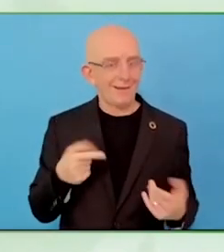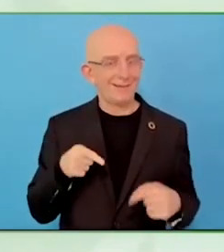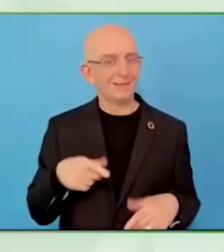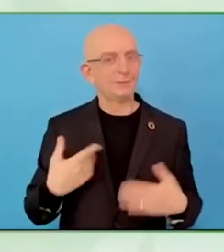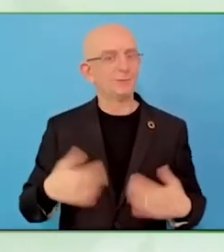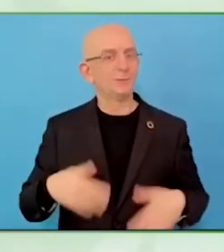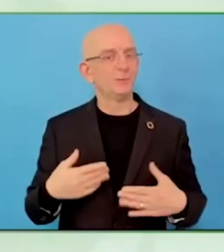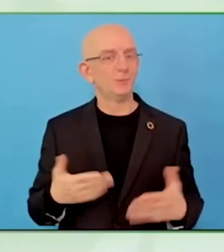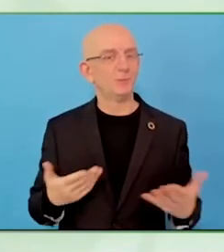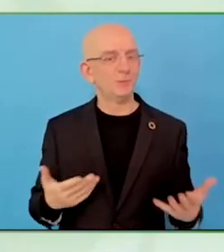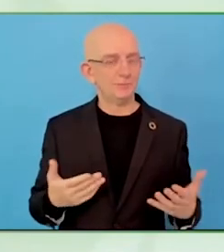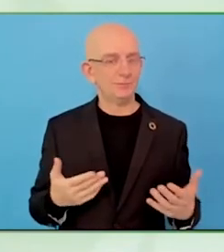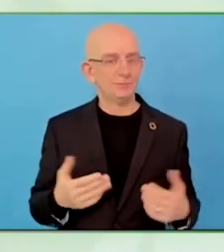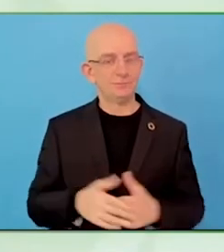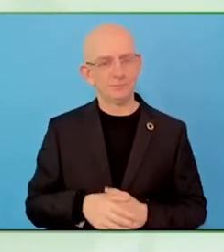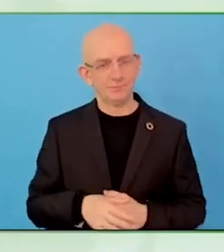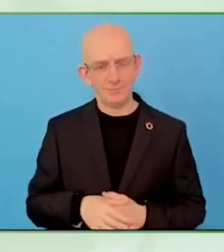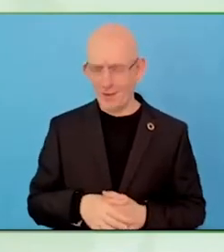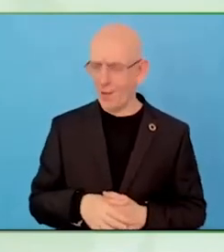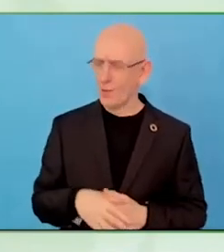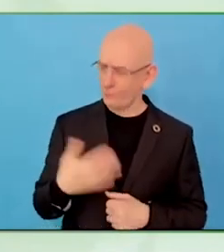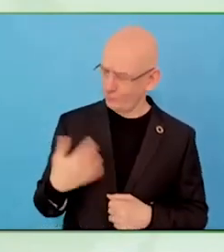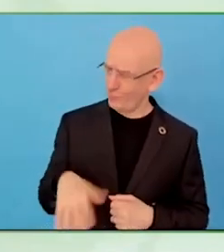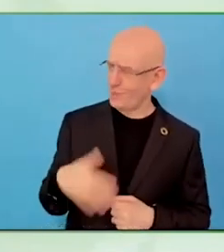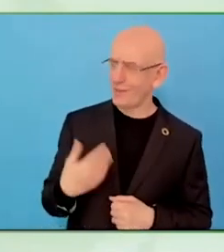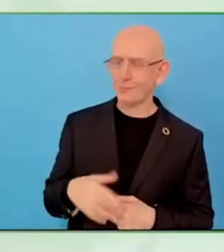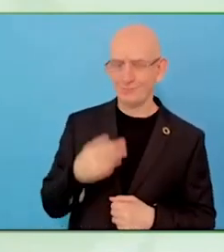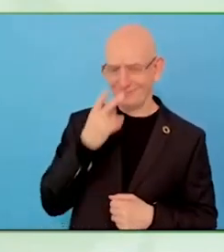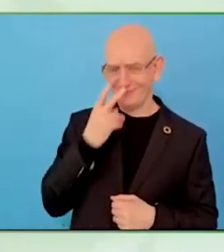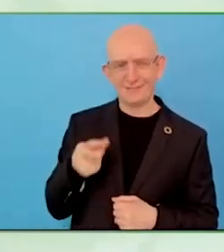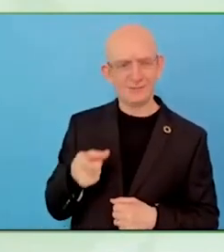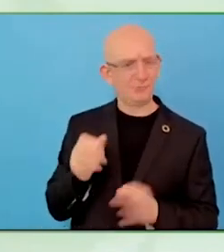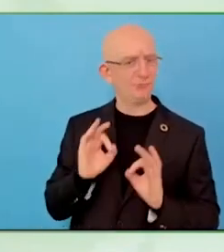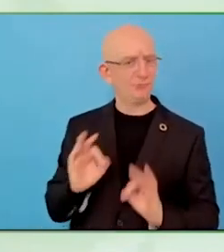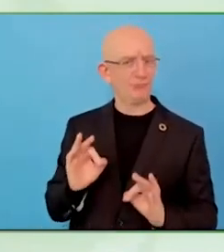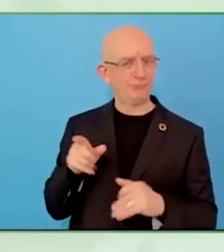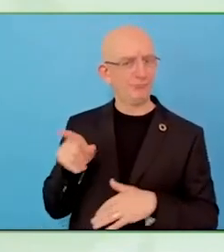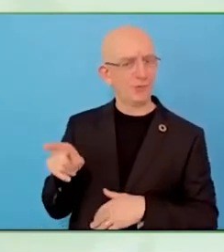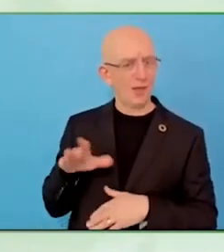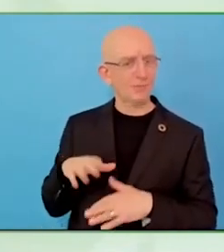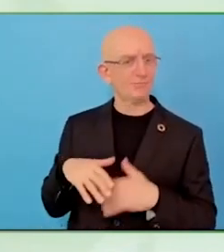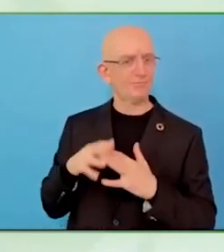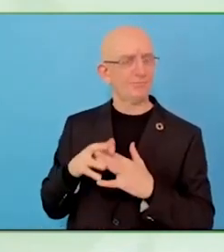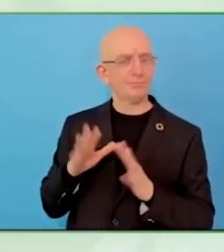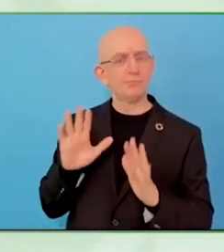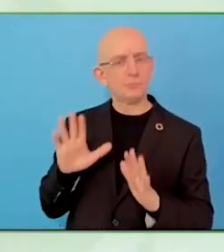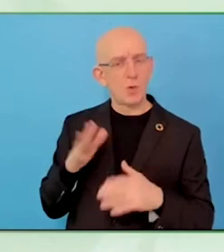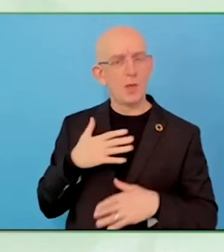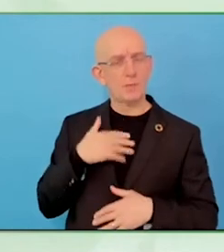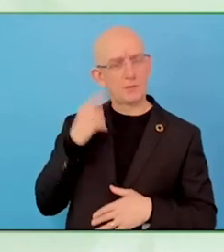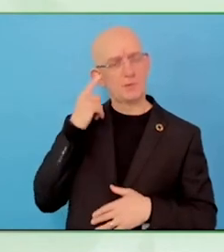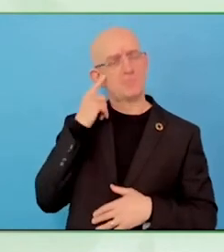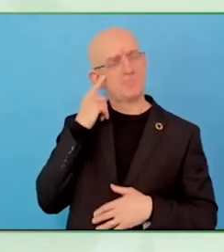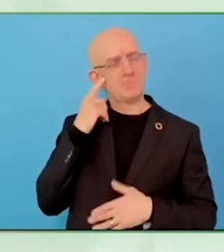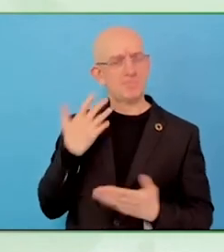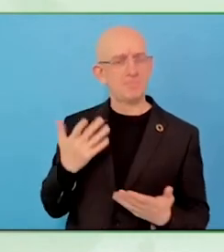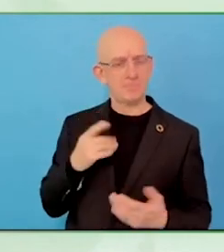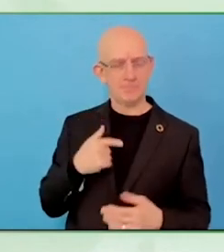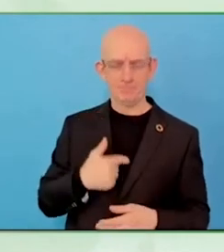are organising, do you always have a mix of able people and disabled